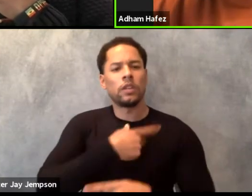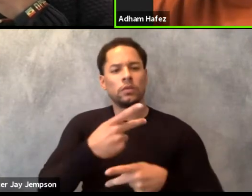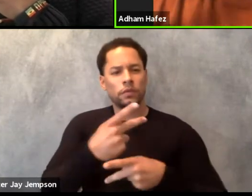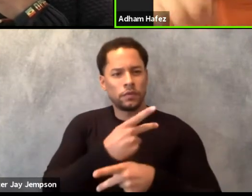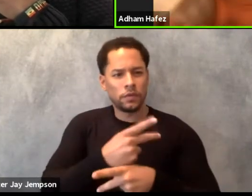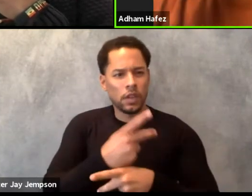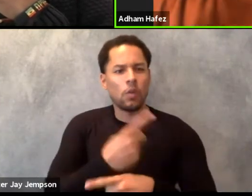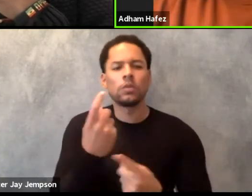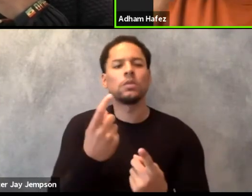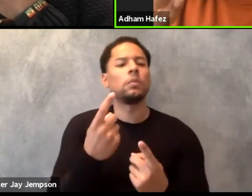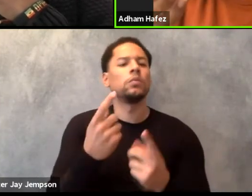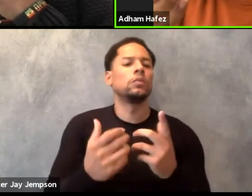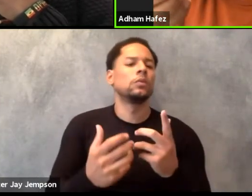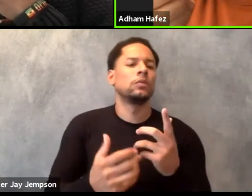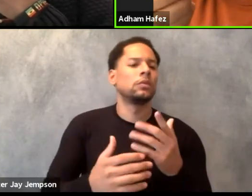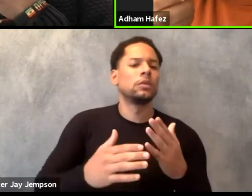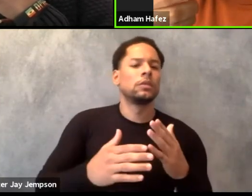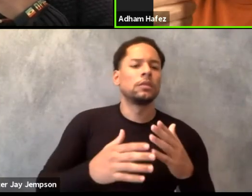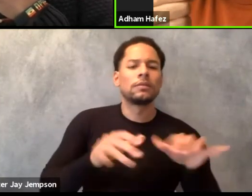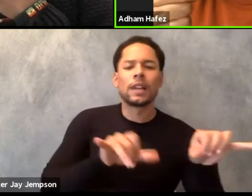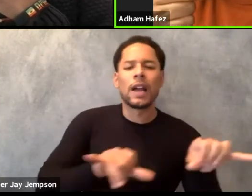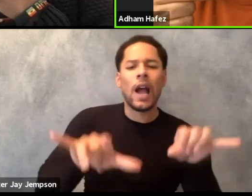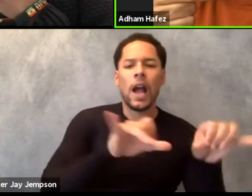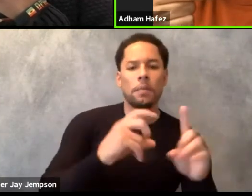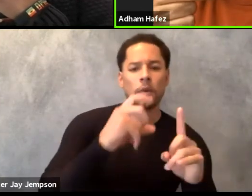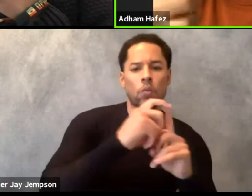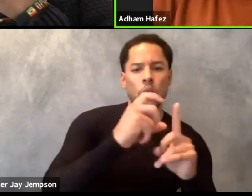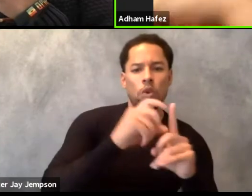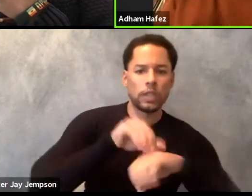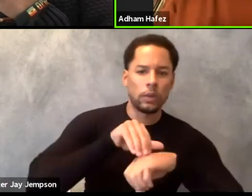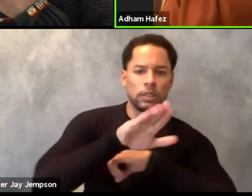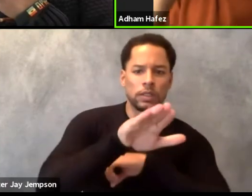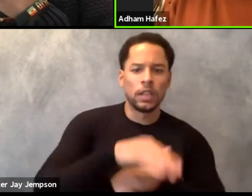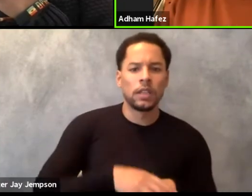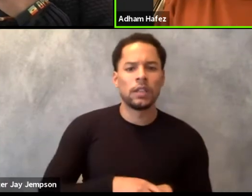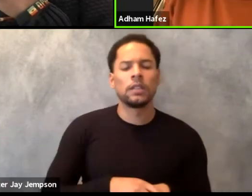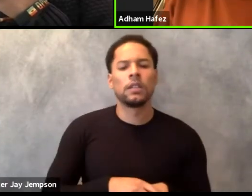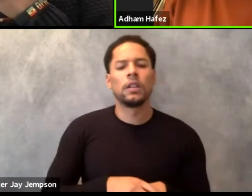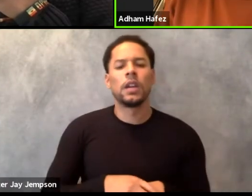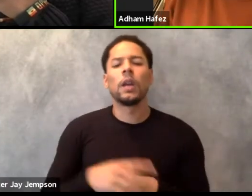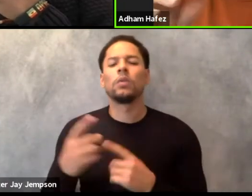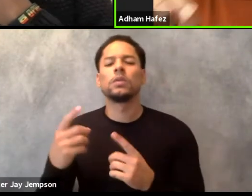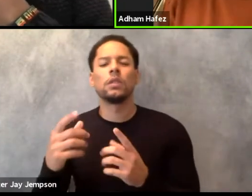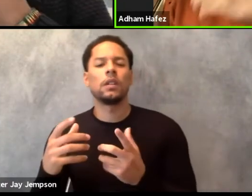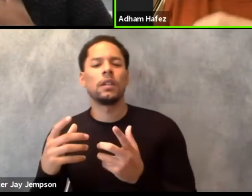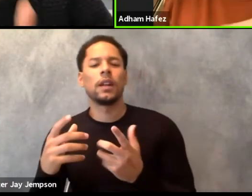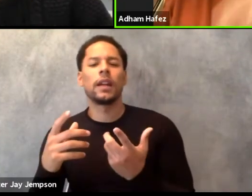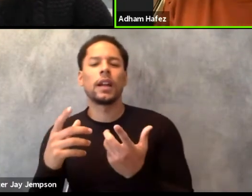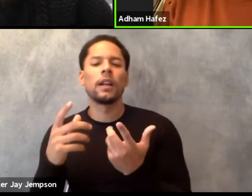and what was the most pairing of words like when you say this word, what comes after it